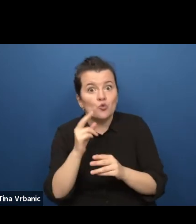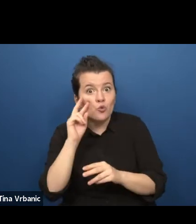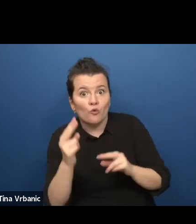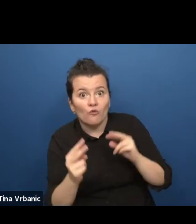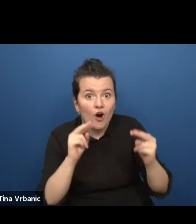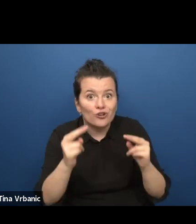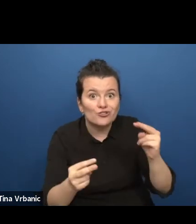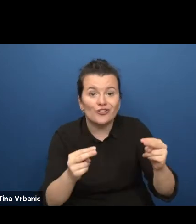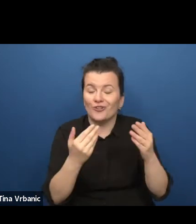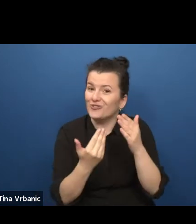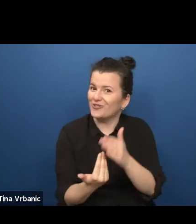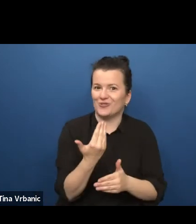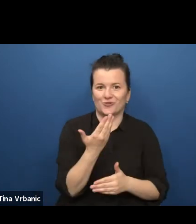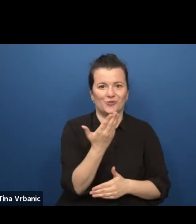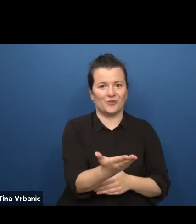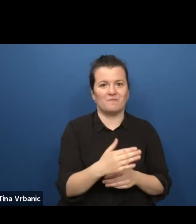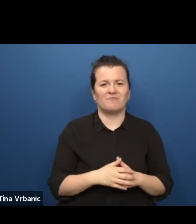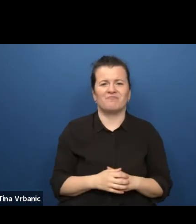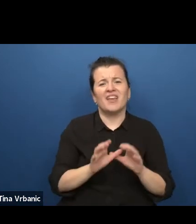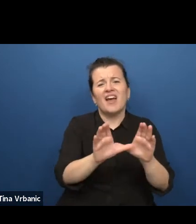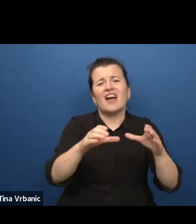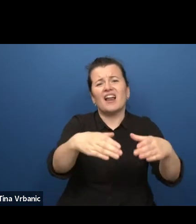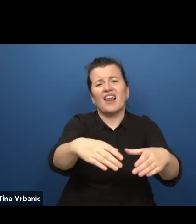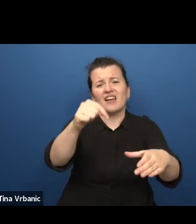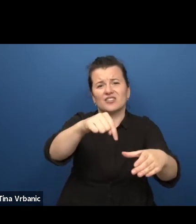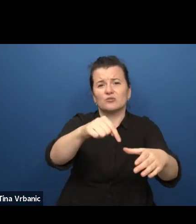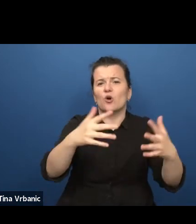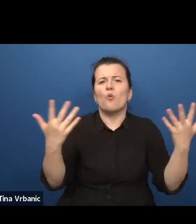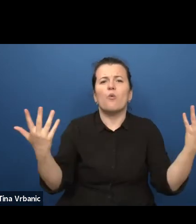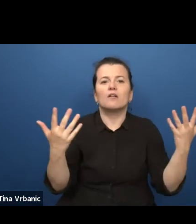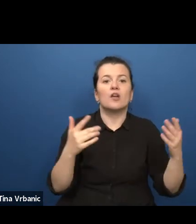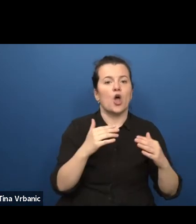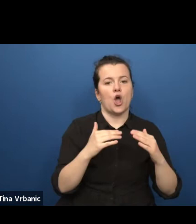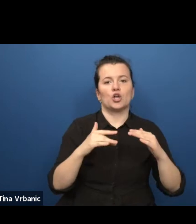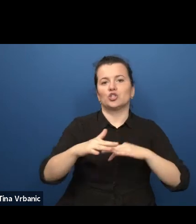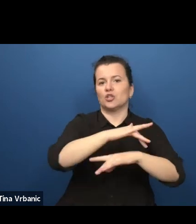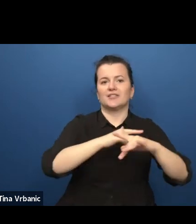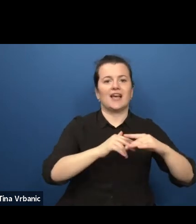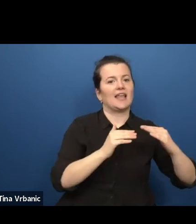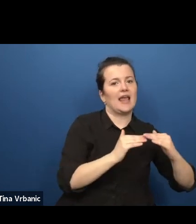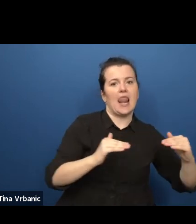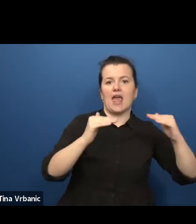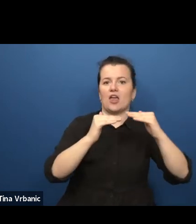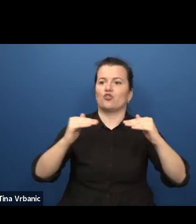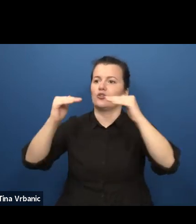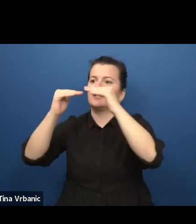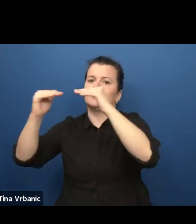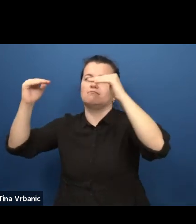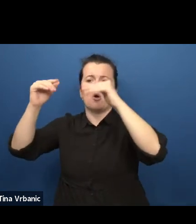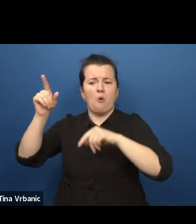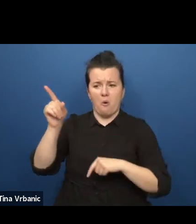In the classrooms, all layers of society are present and within this intimate space,